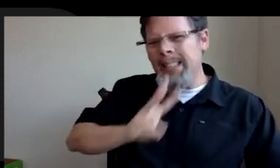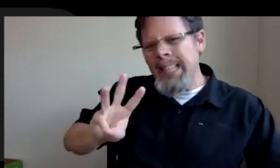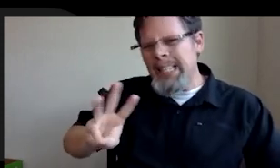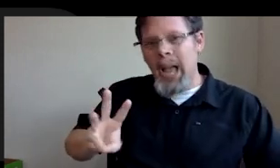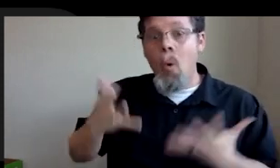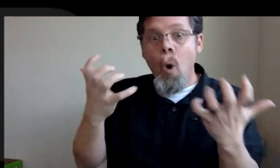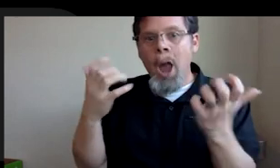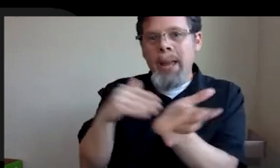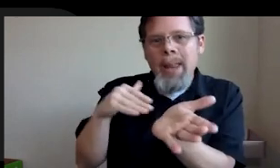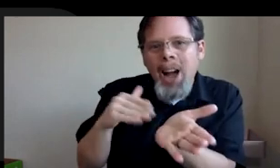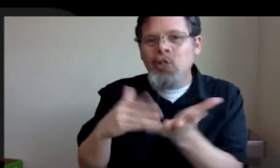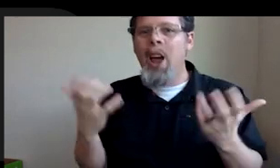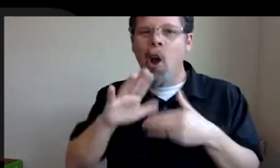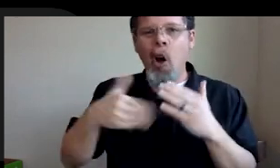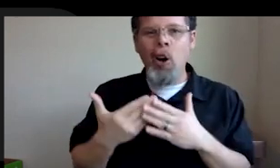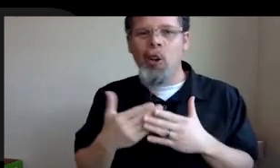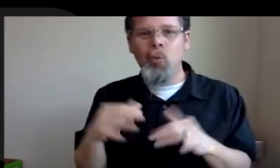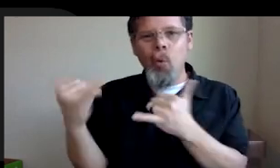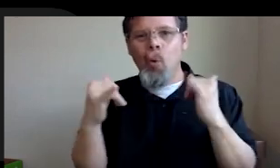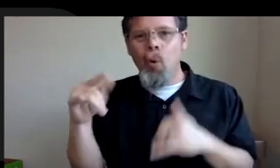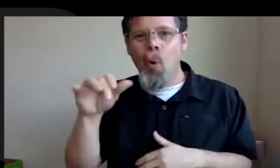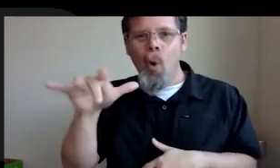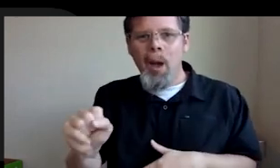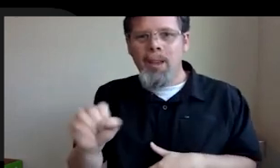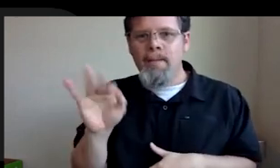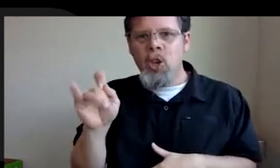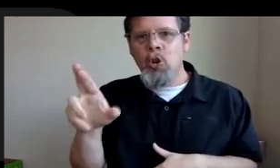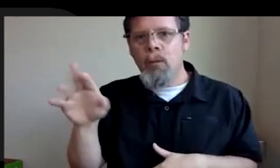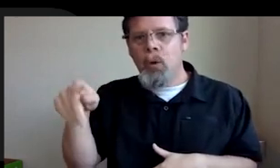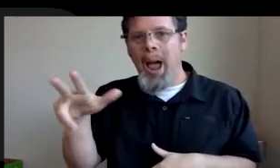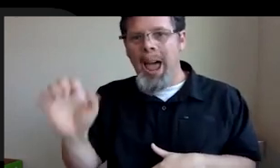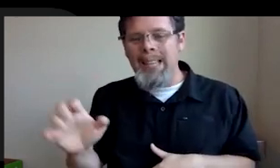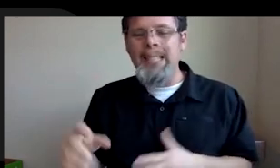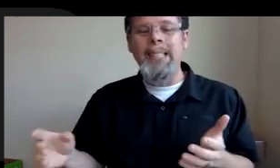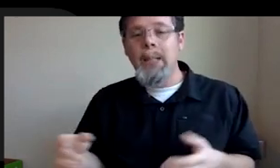the Fisher Price doctor stuff. One day I was lucky enough to get a Nintendo for Christmas and that